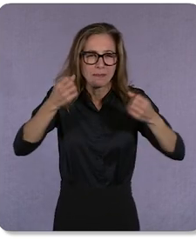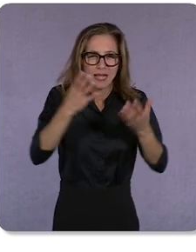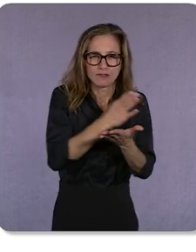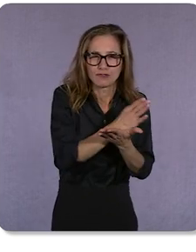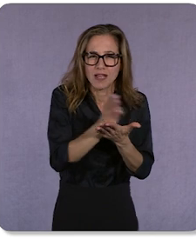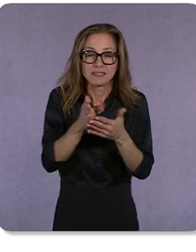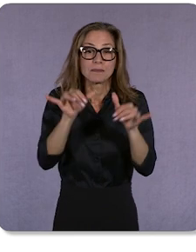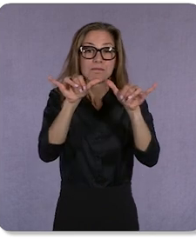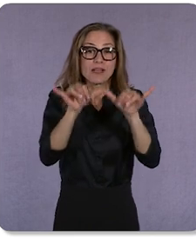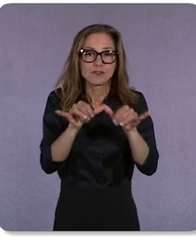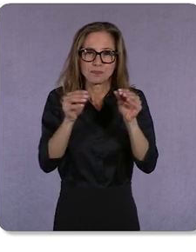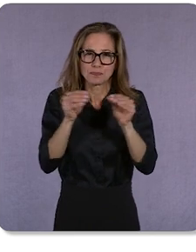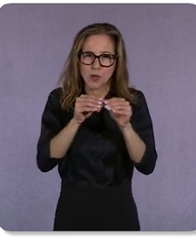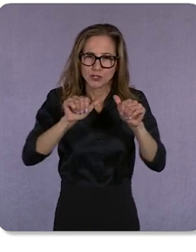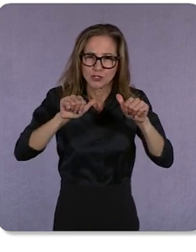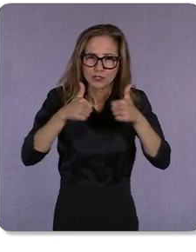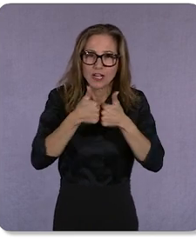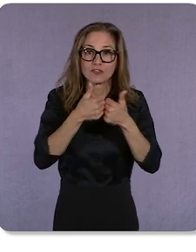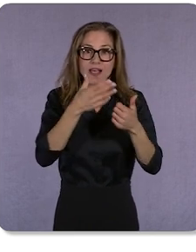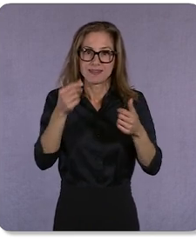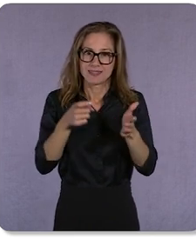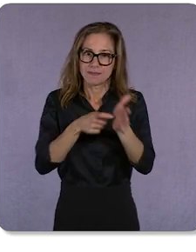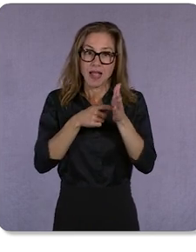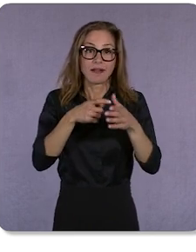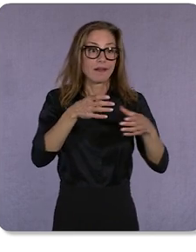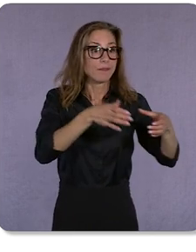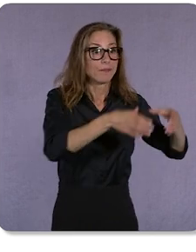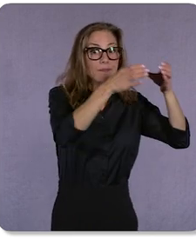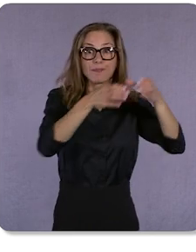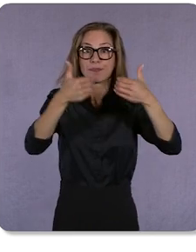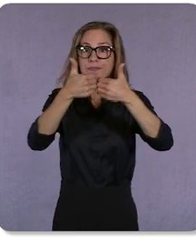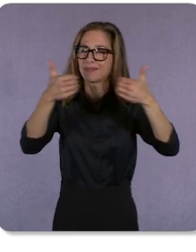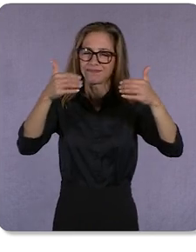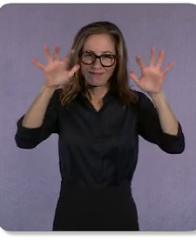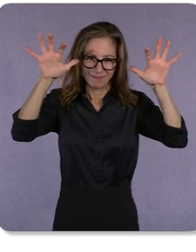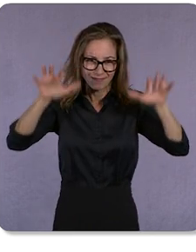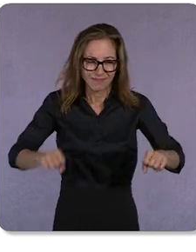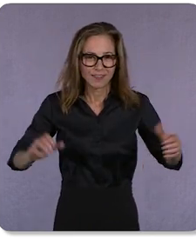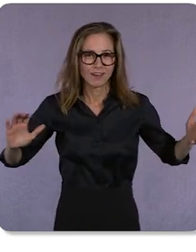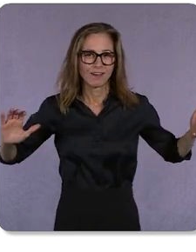that cross-team silos be broken down. Each of these trends is accelerating,